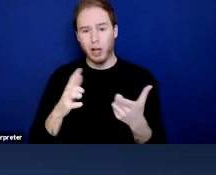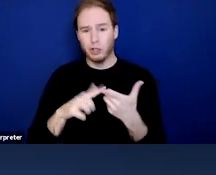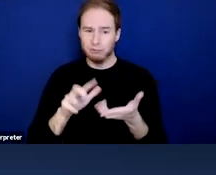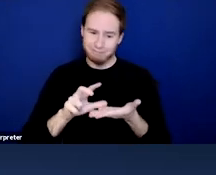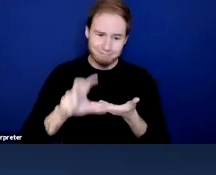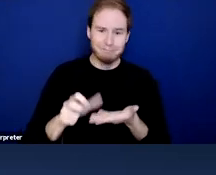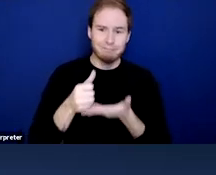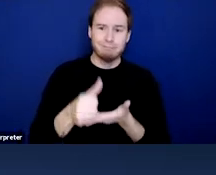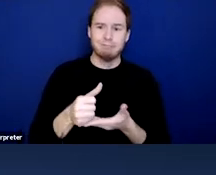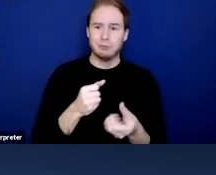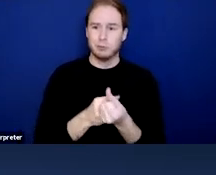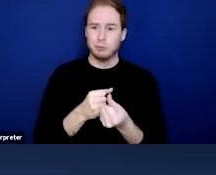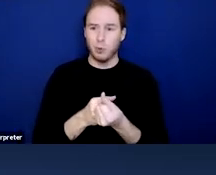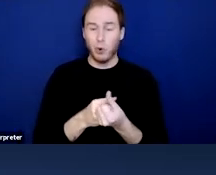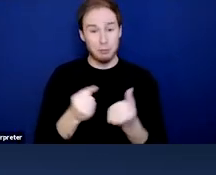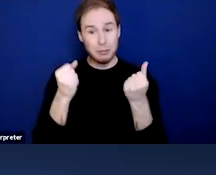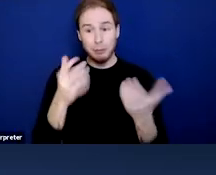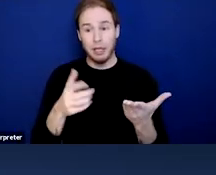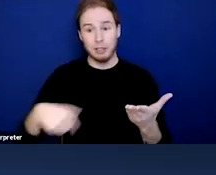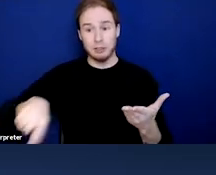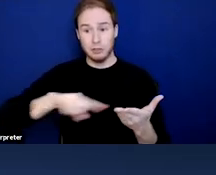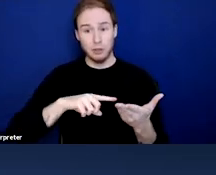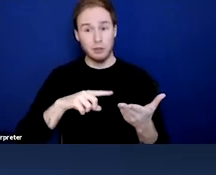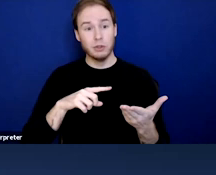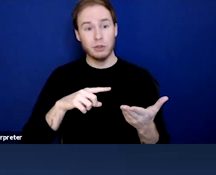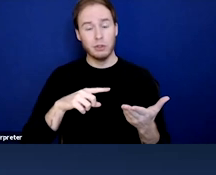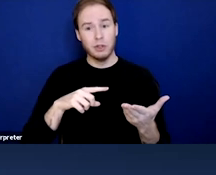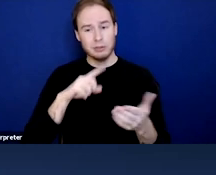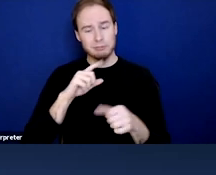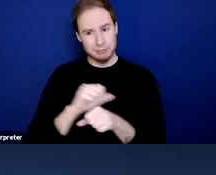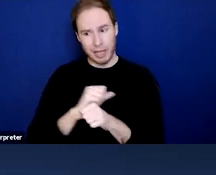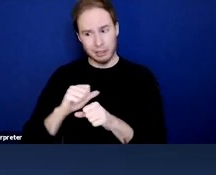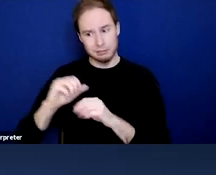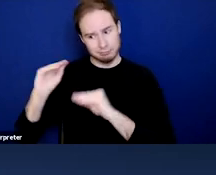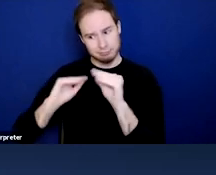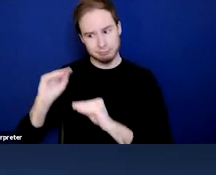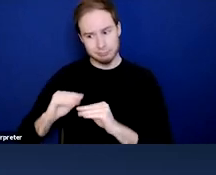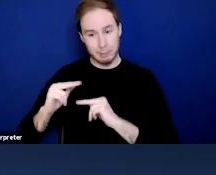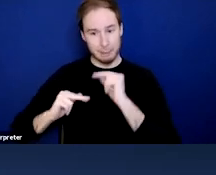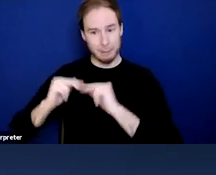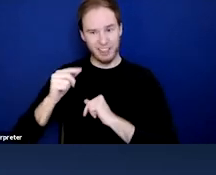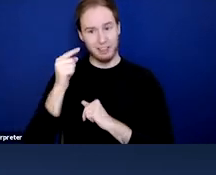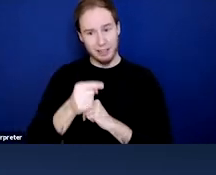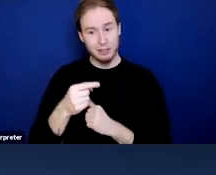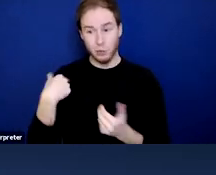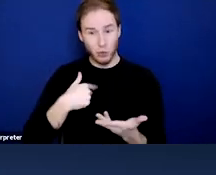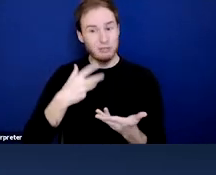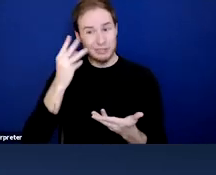And because the majority of us who did put the actual toolkit together have experienced homelessness, substance use disorders,